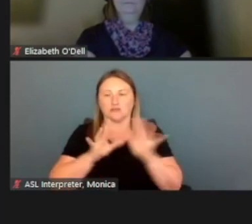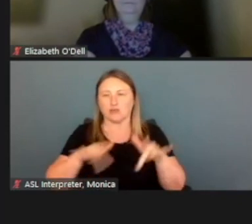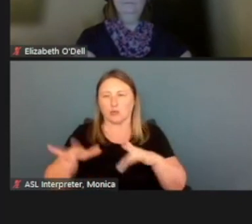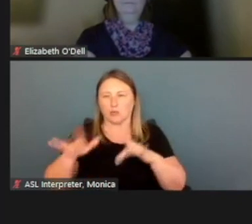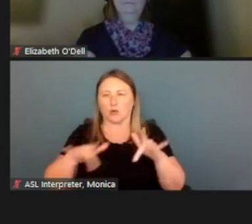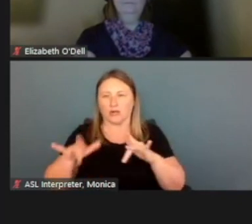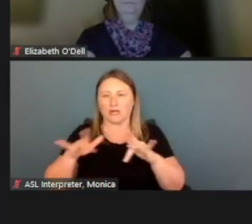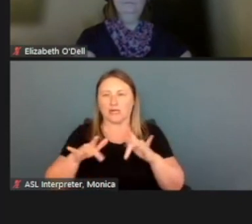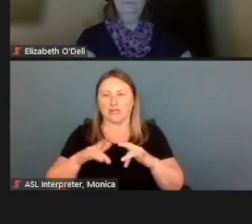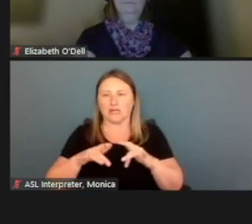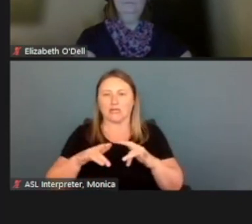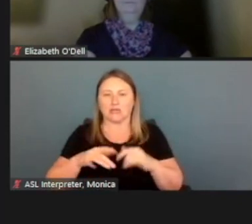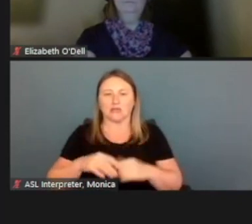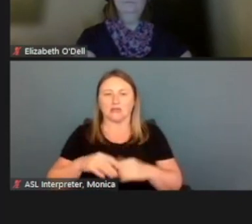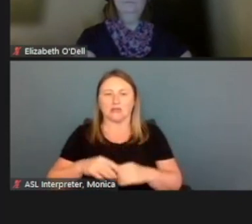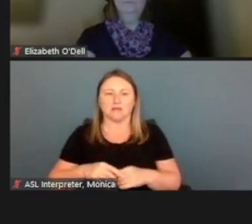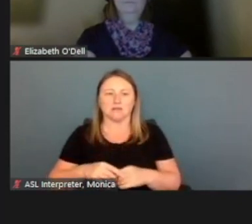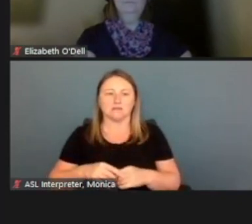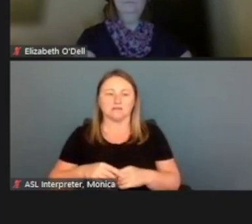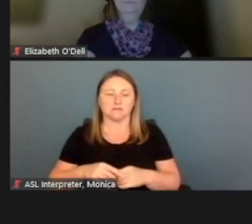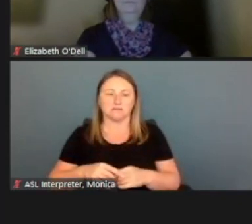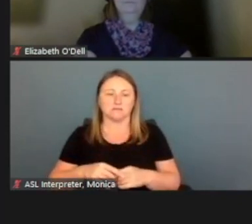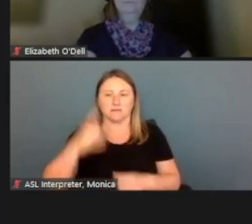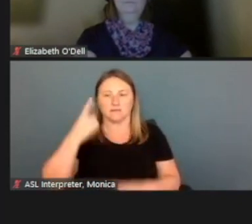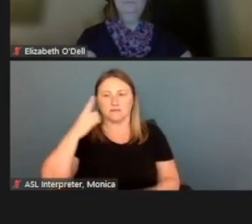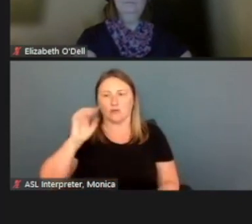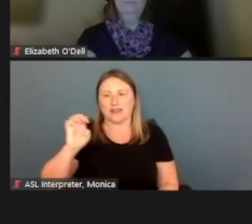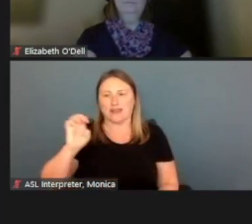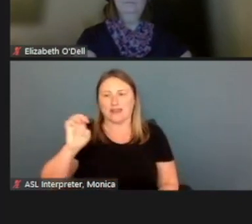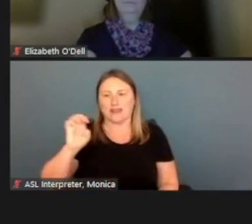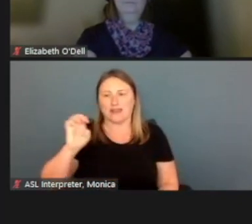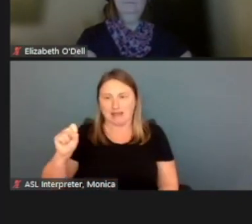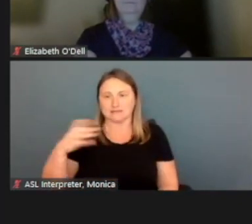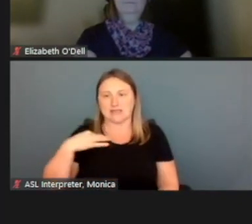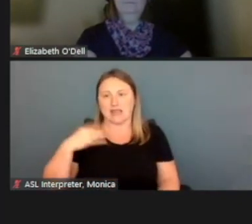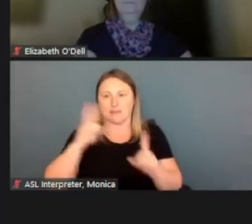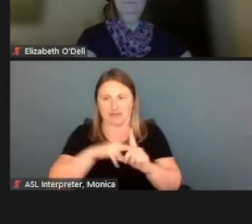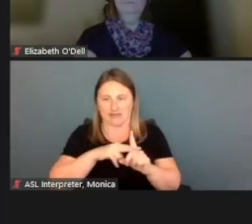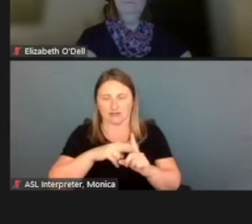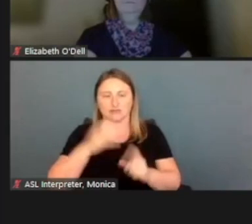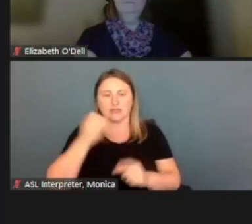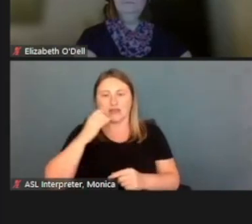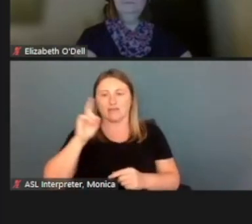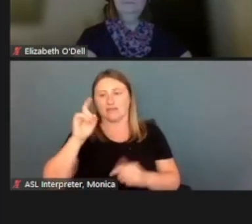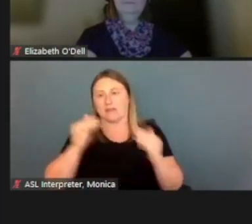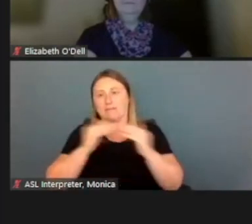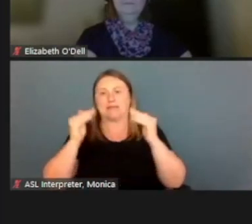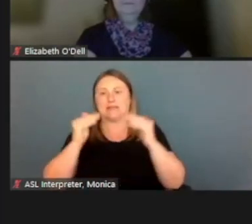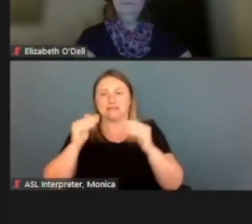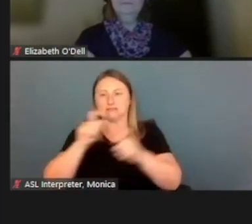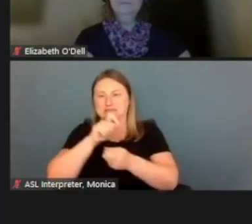Within the ePASS application, if they meet certain conditions